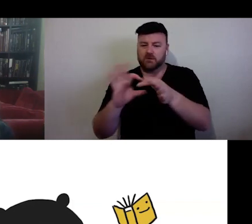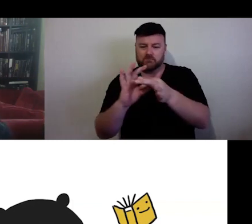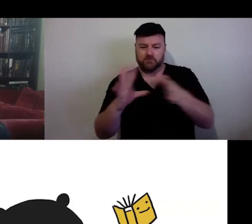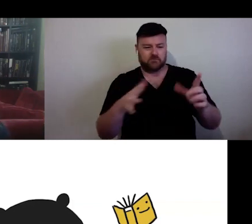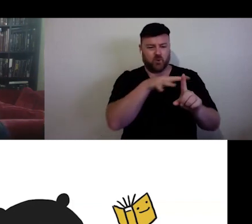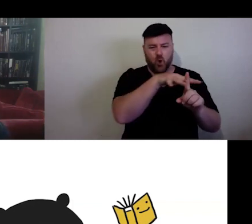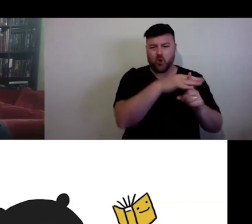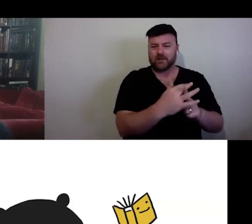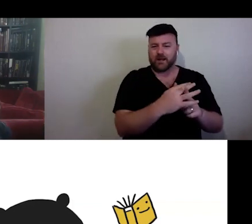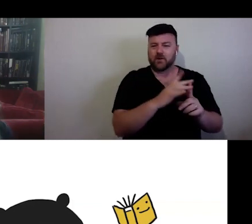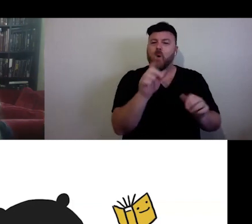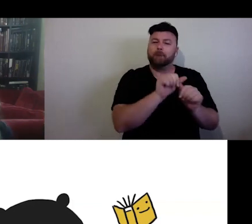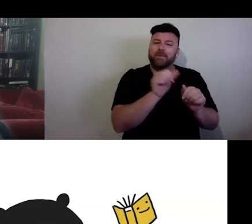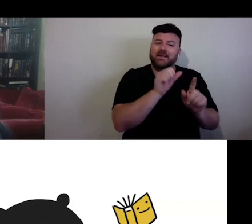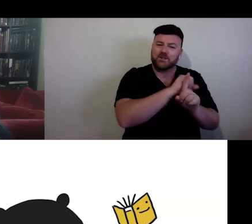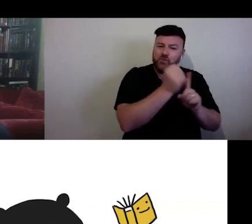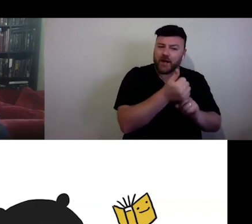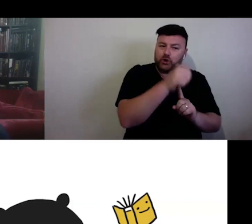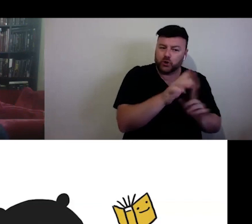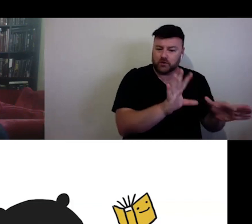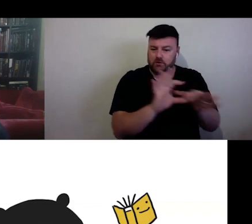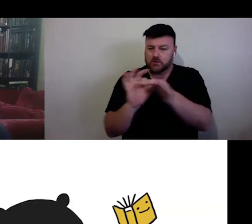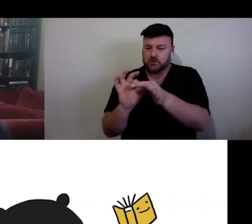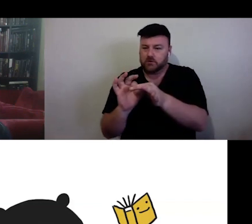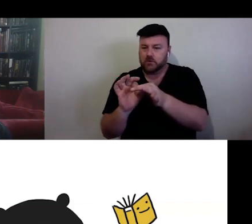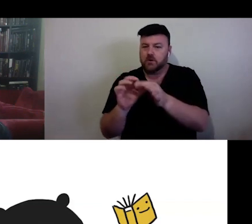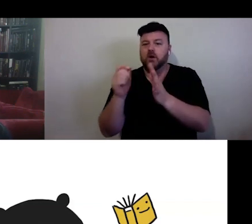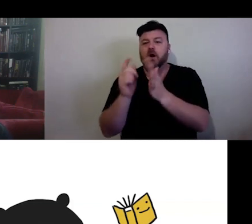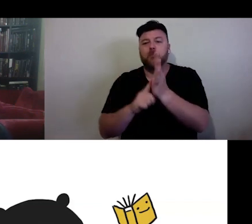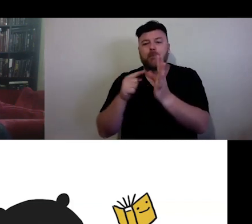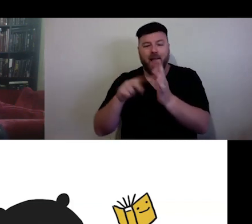begin with our context, our context of COVID, our context of being if